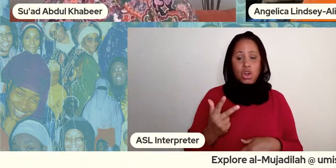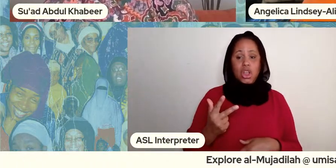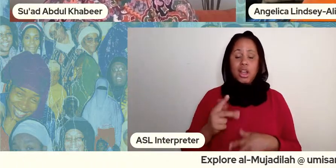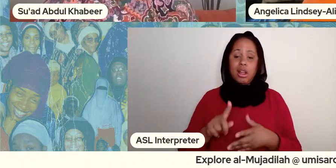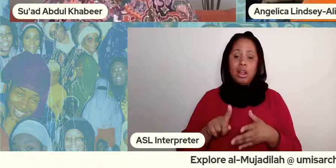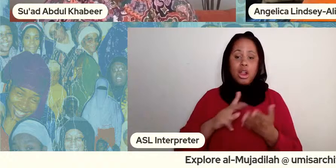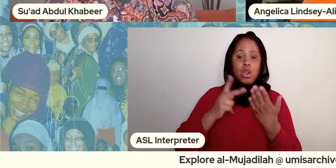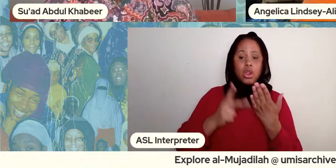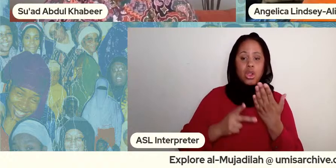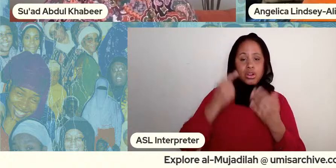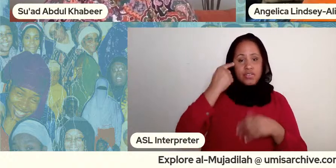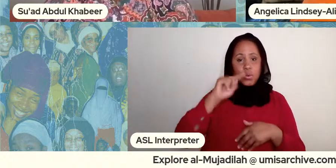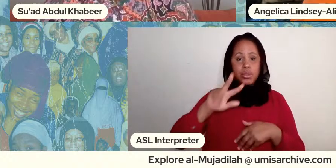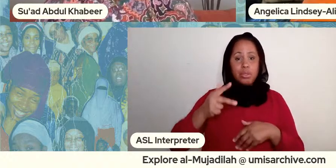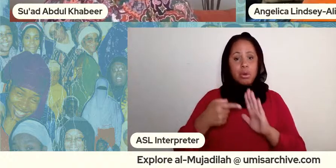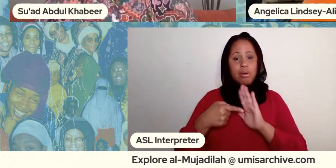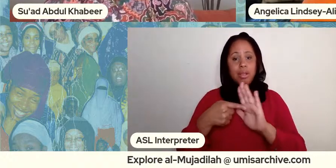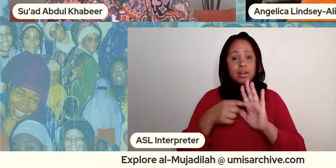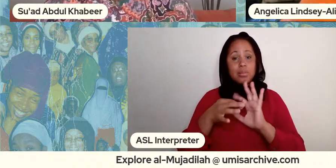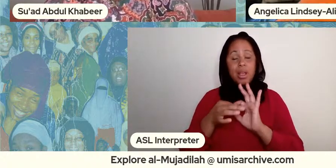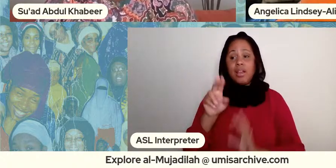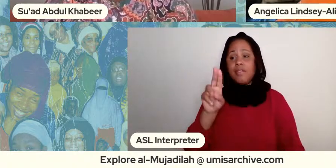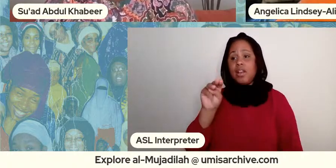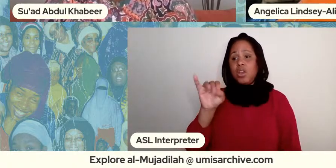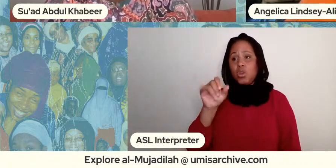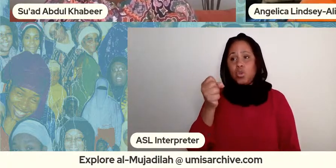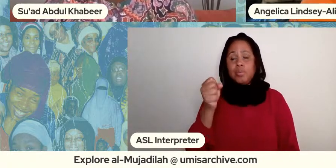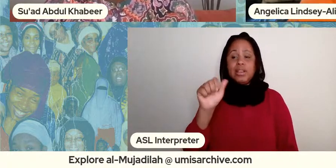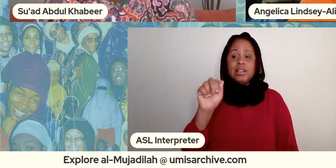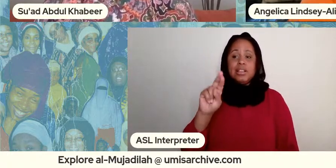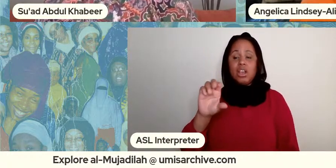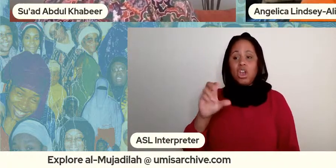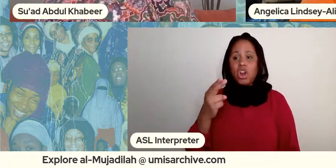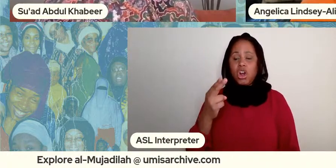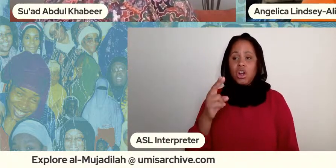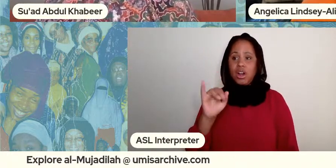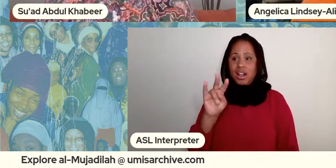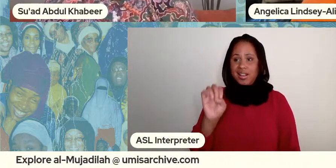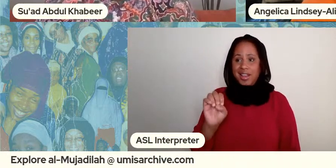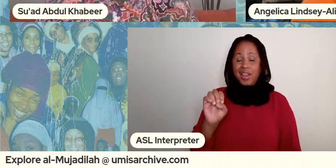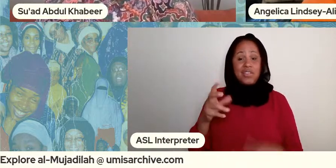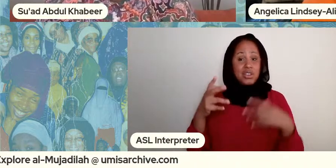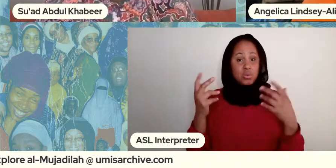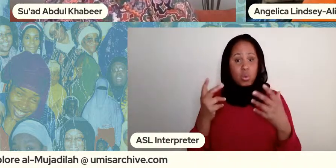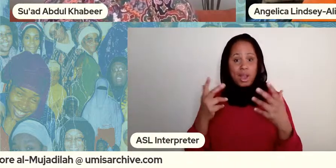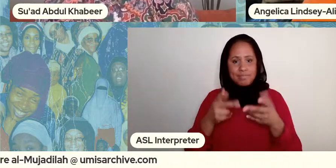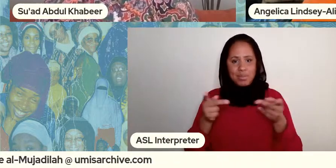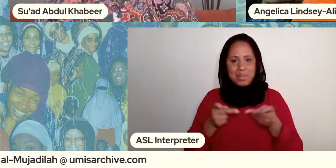umi's archive is a place where we remember and dream i would like to begin today in the